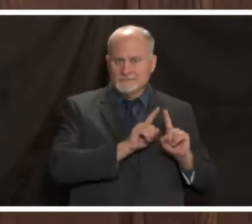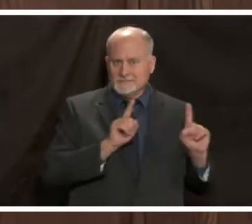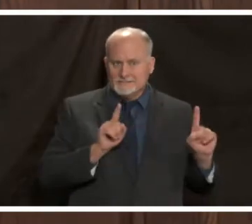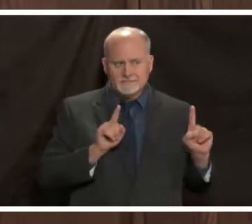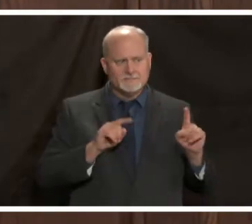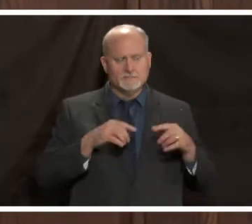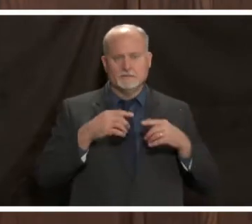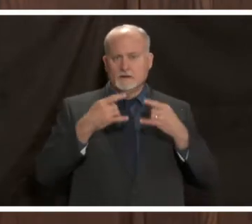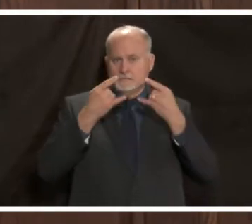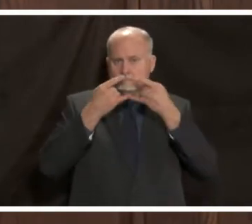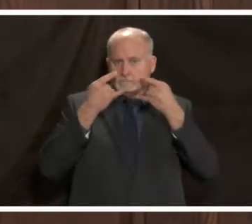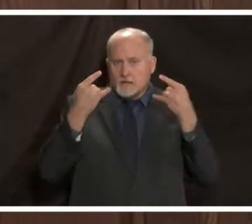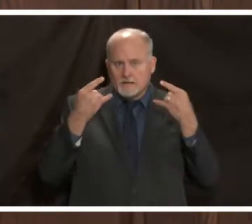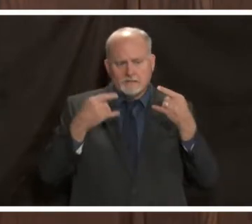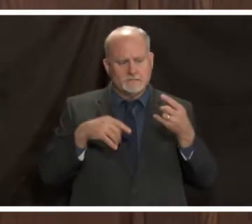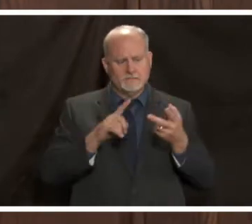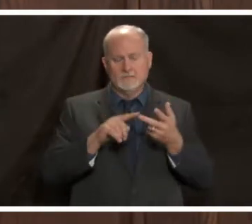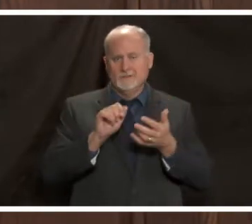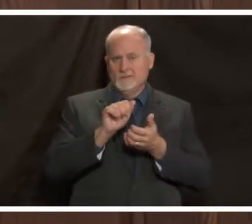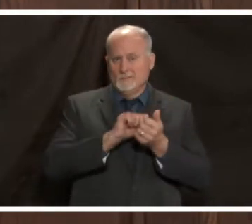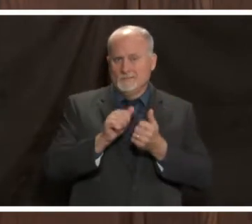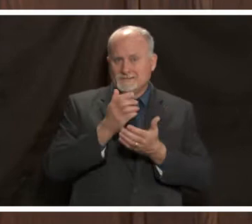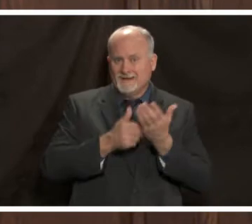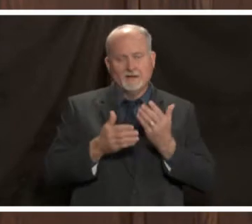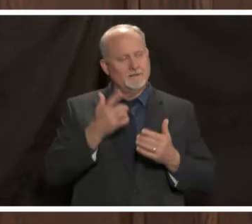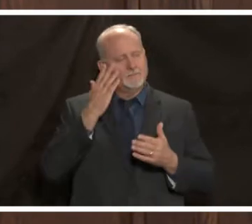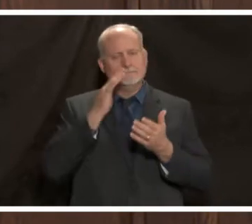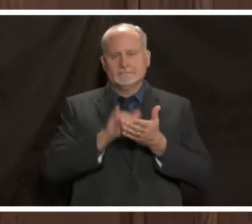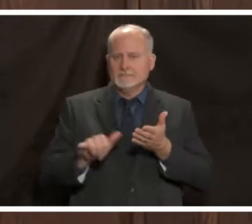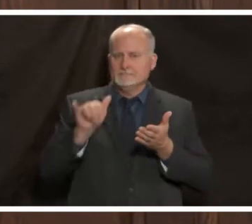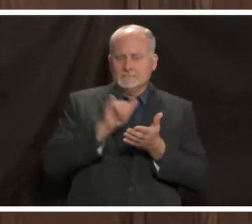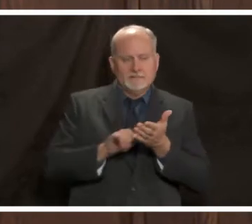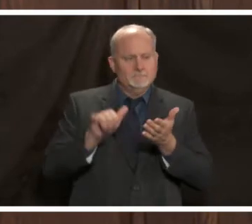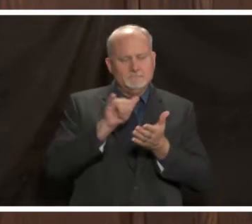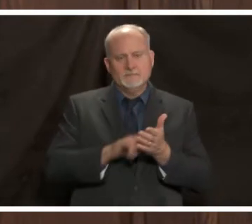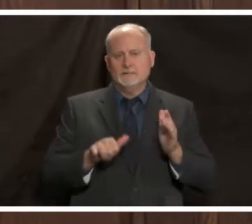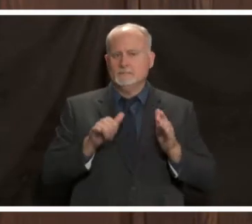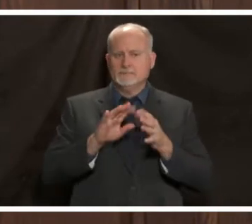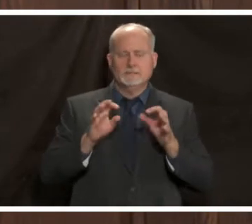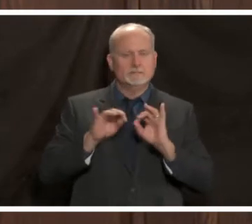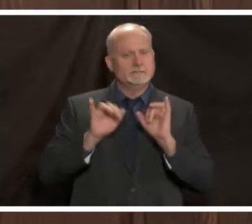mask washing your hands i know we've said it over and over again but these things are so critical